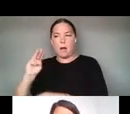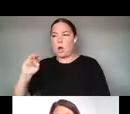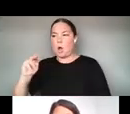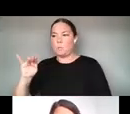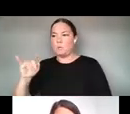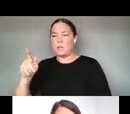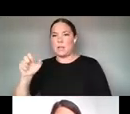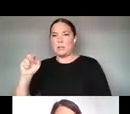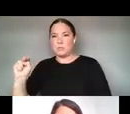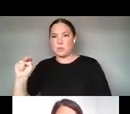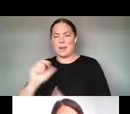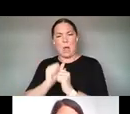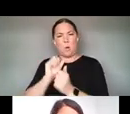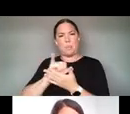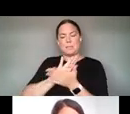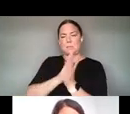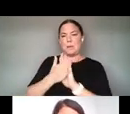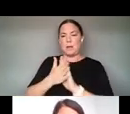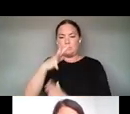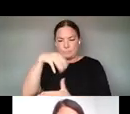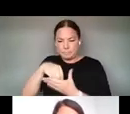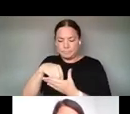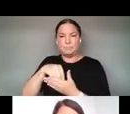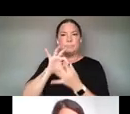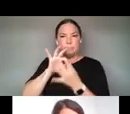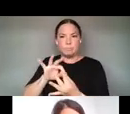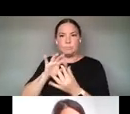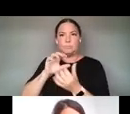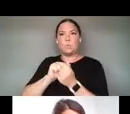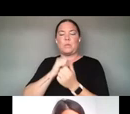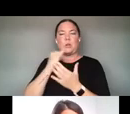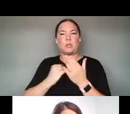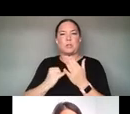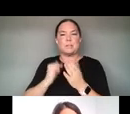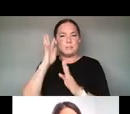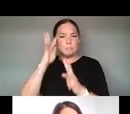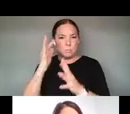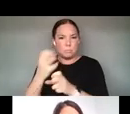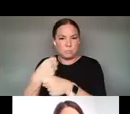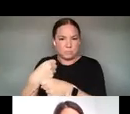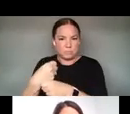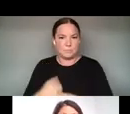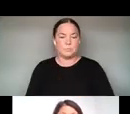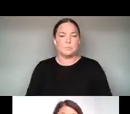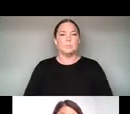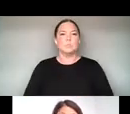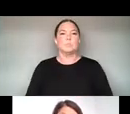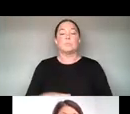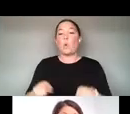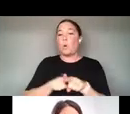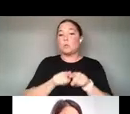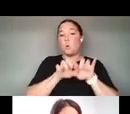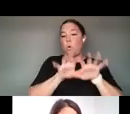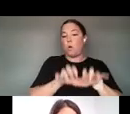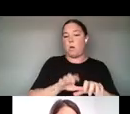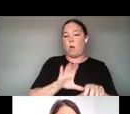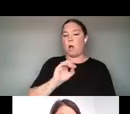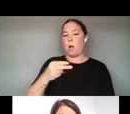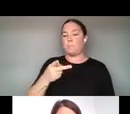OF ARTISTIC CREATION. WE'RE ALSO TALKING ABOUT HOW COMPUTATION AND DATA SERVE AS ARTISTIC MATERIALS.